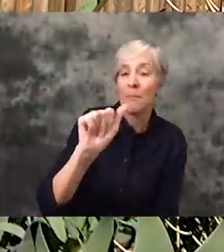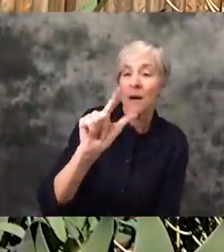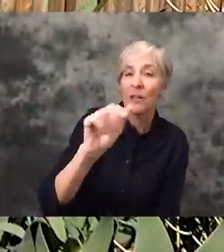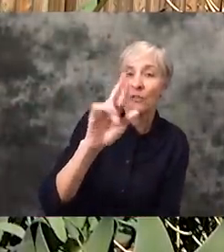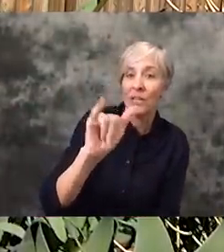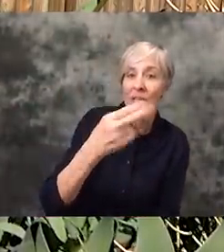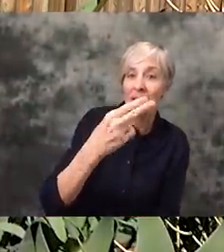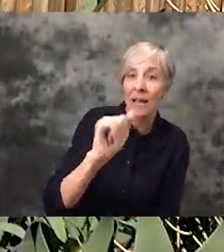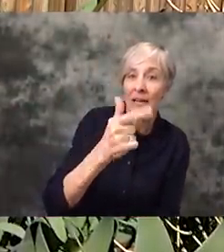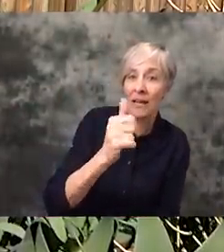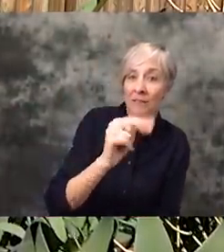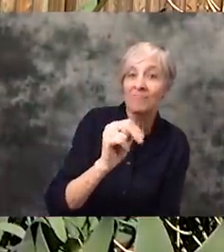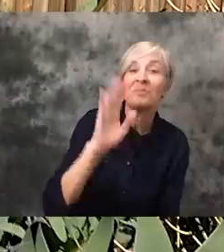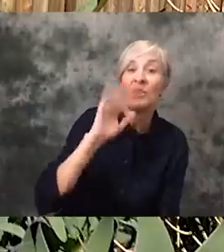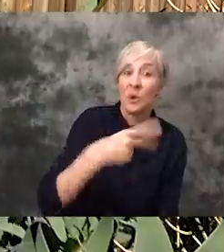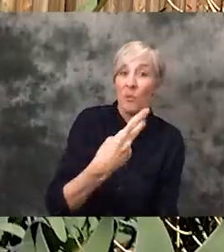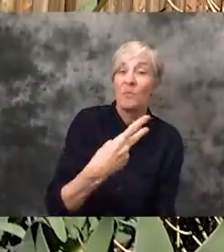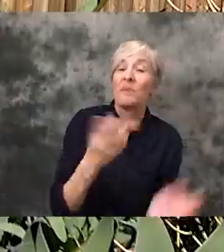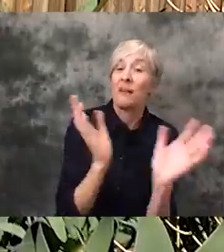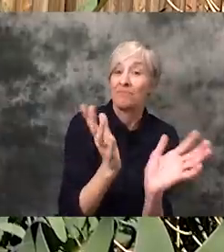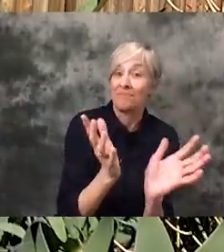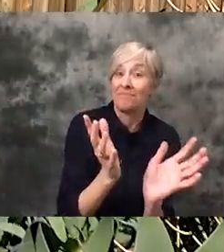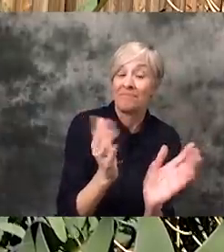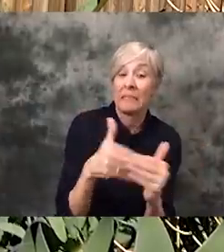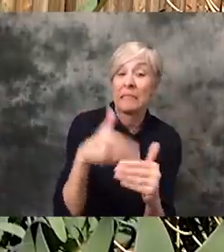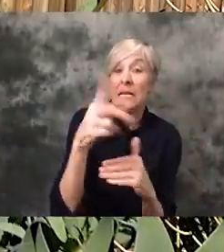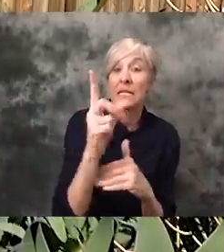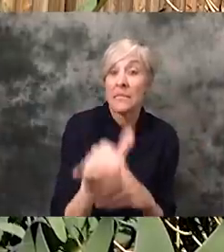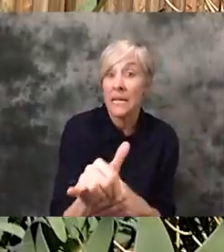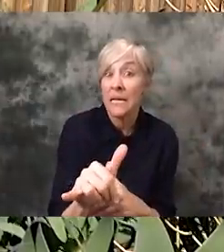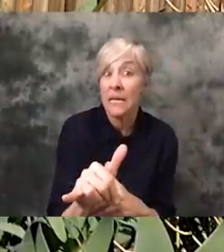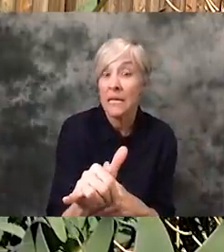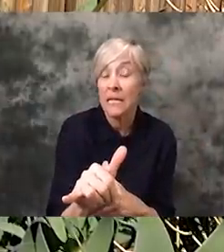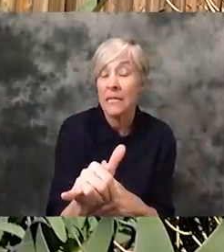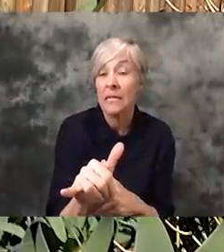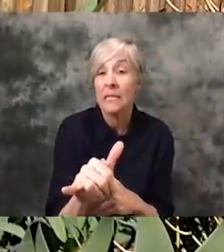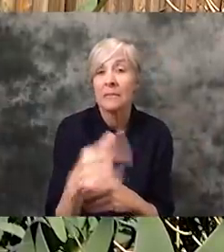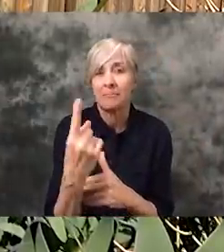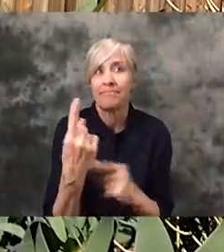the day after I had a conversation with her. And she wanted me to give her a call